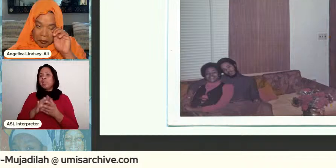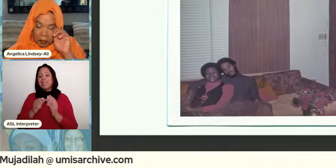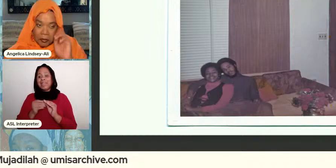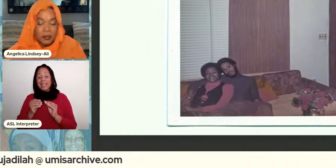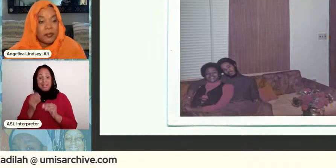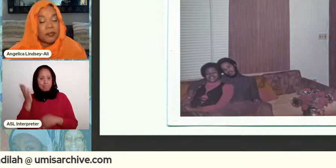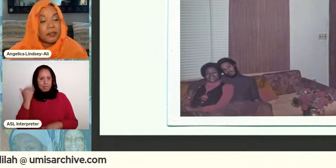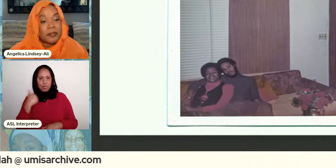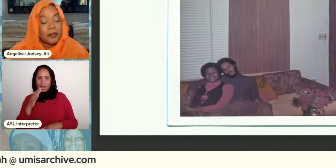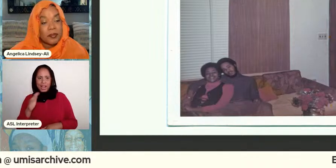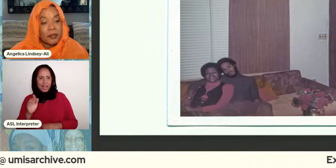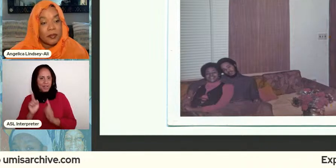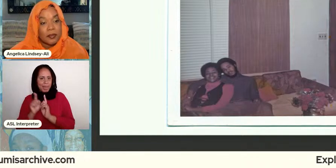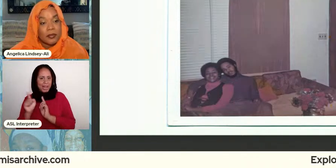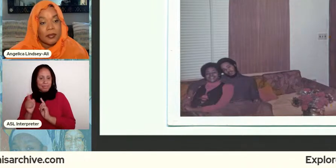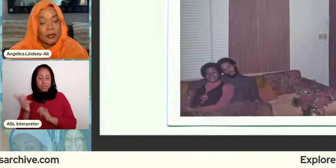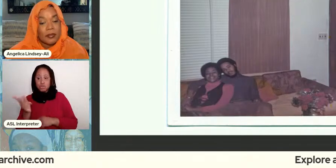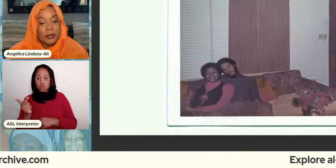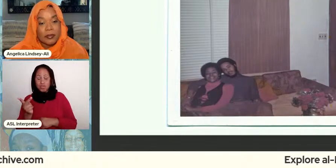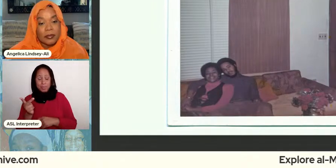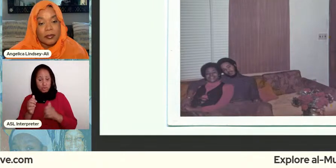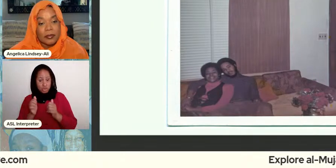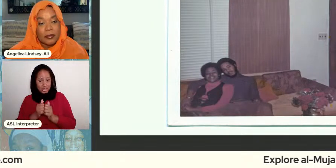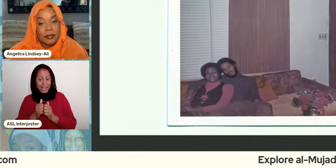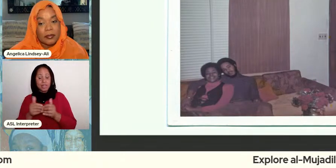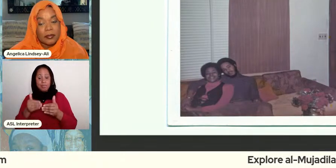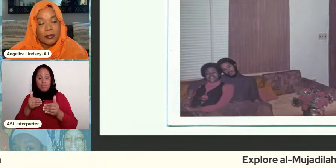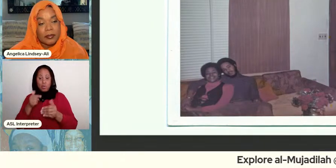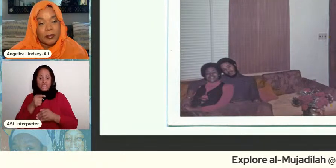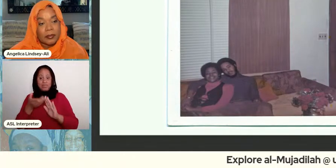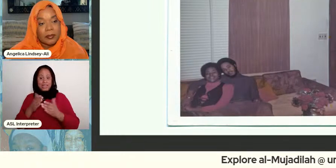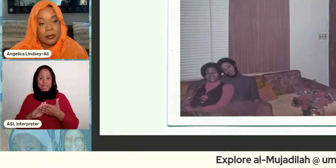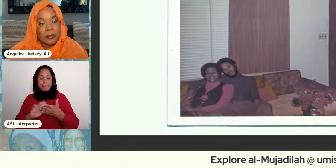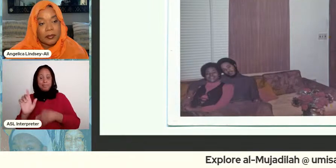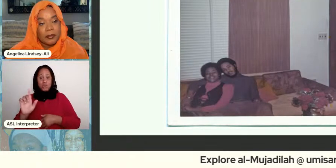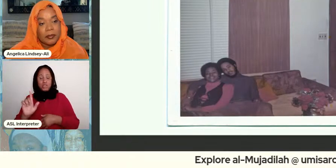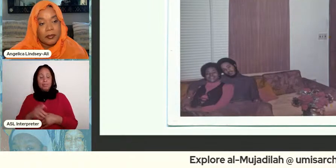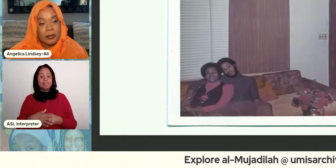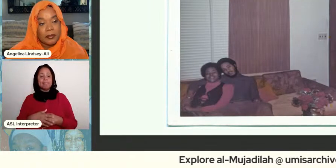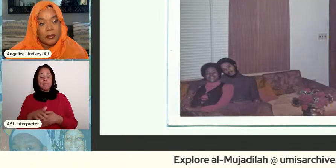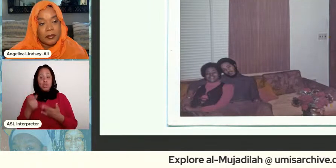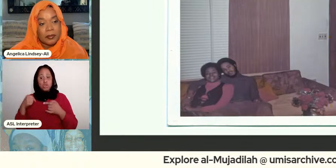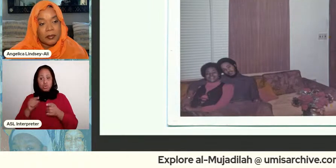became muslim they were together in college um and so after she passed away i went to find him